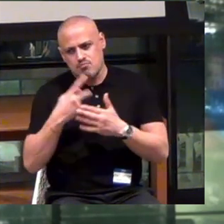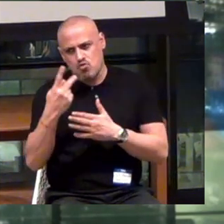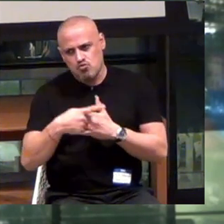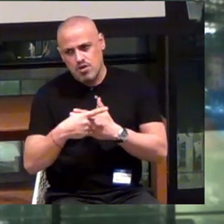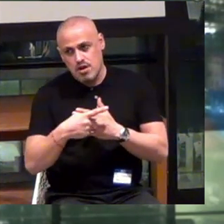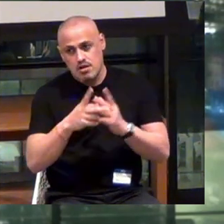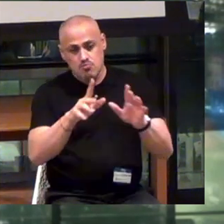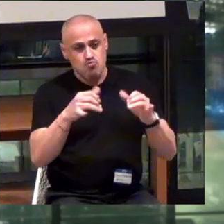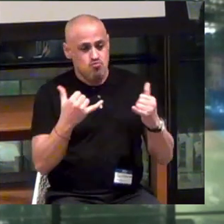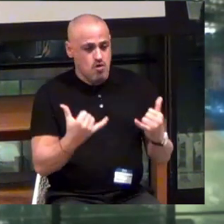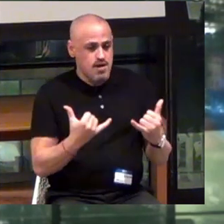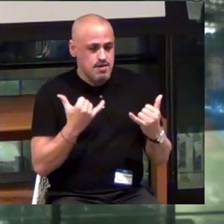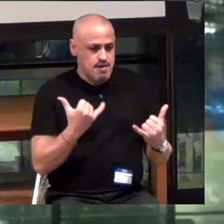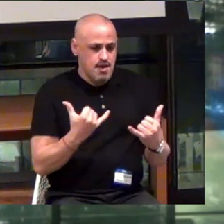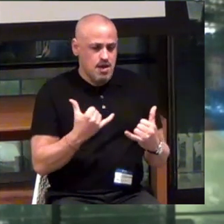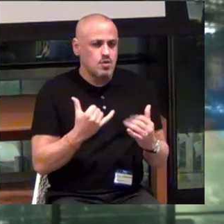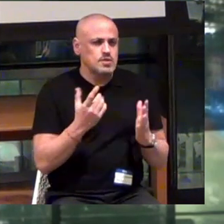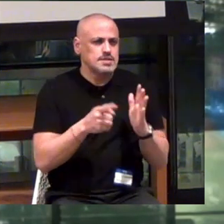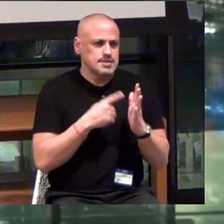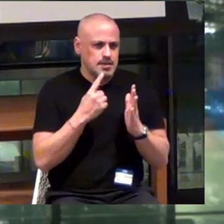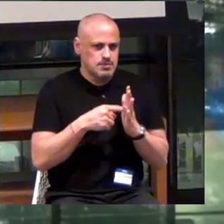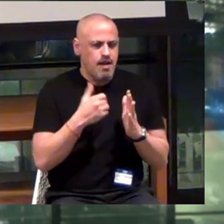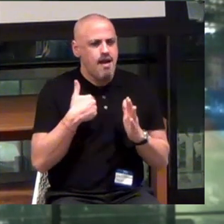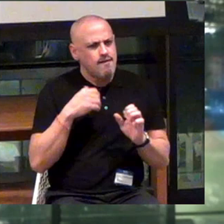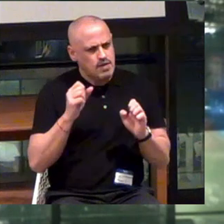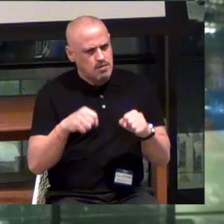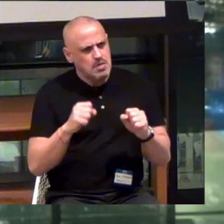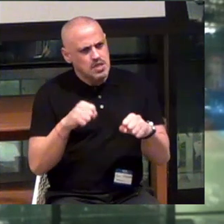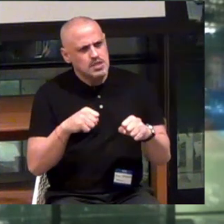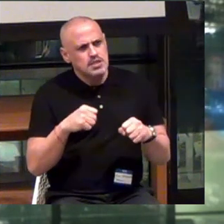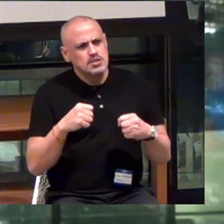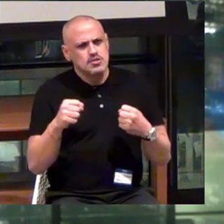Right now, we sometimes have the capability to meet those needs.